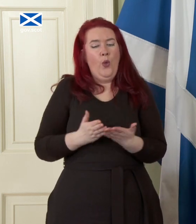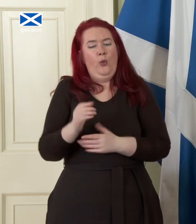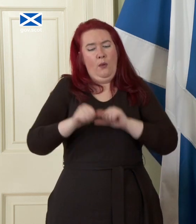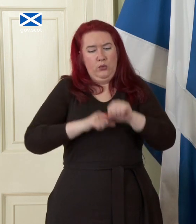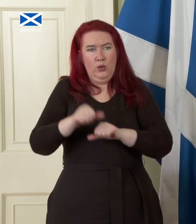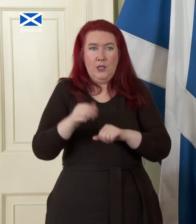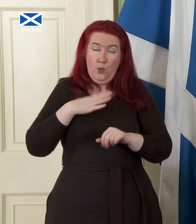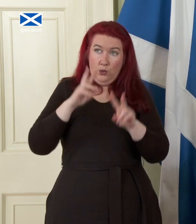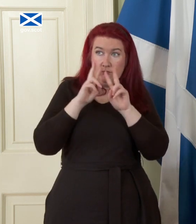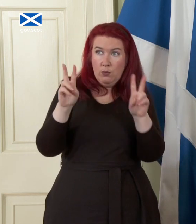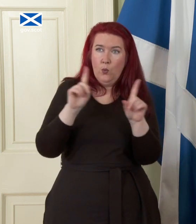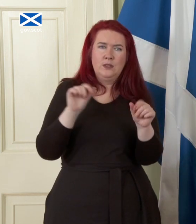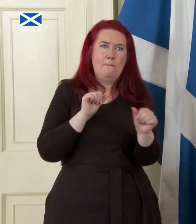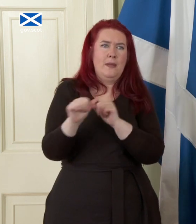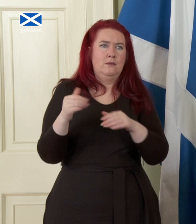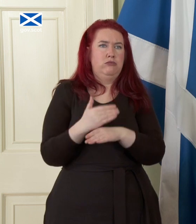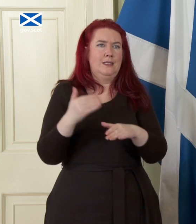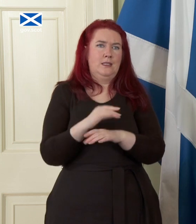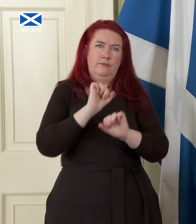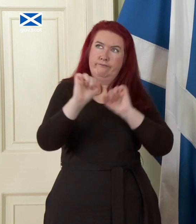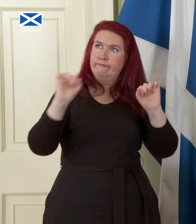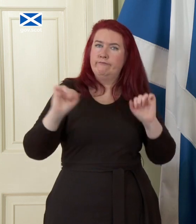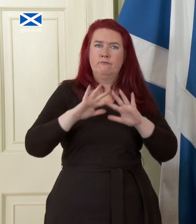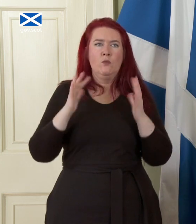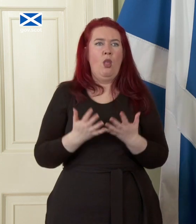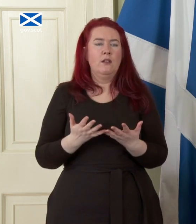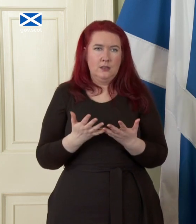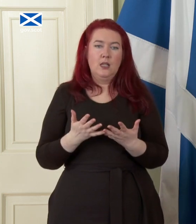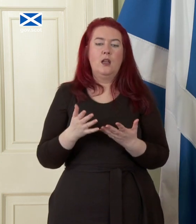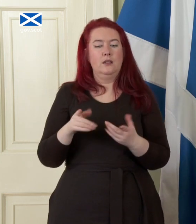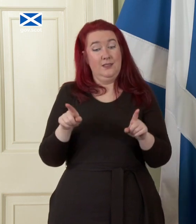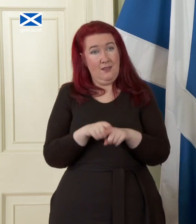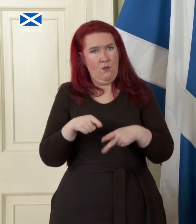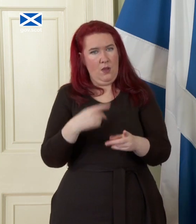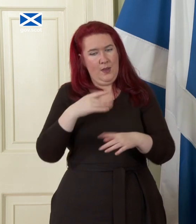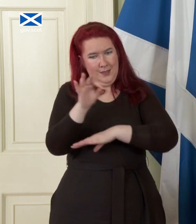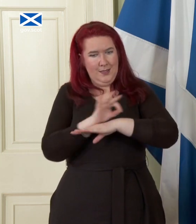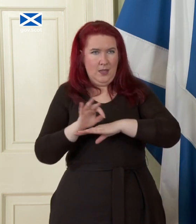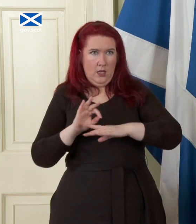best practice as we design how this would work for Scotland and that will be detail that we